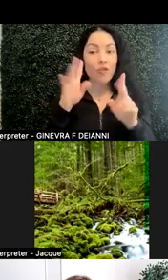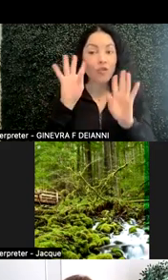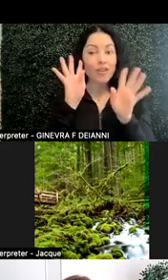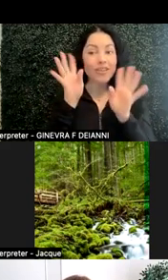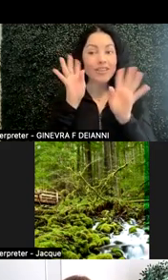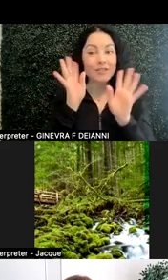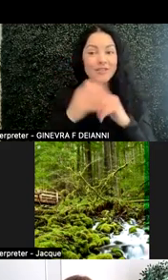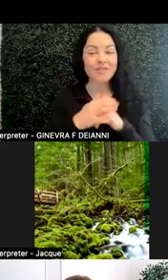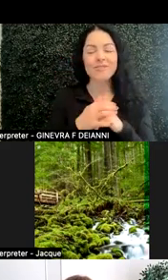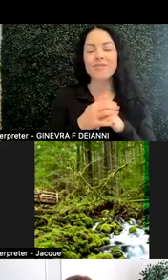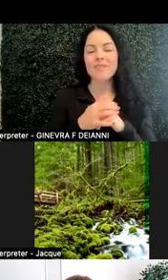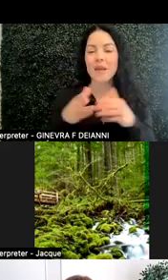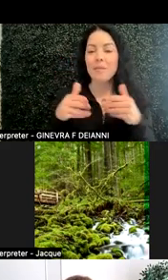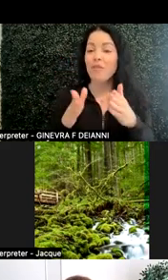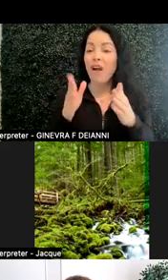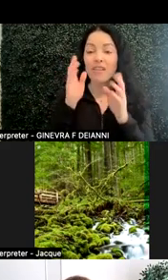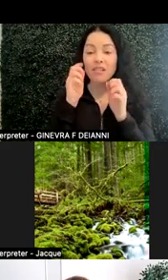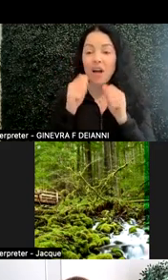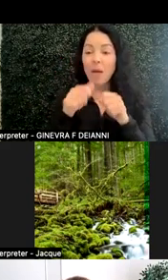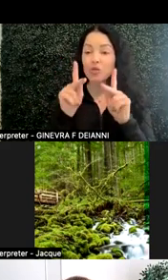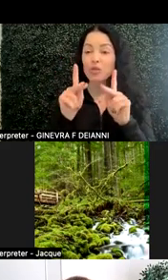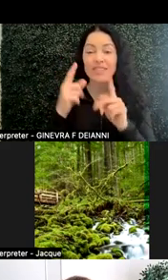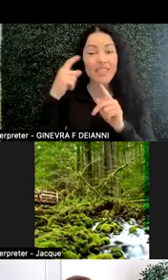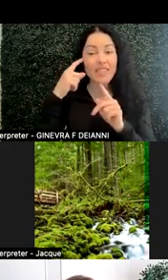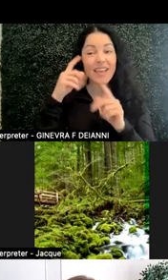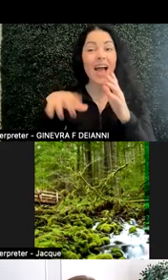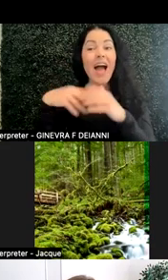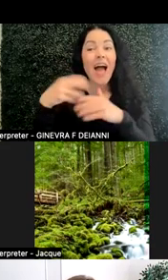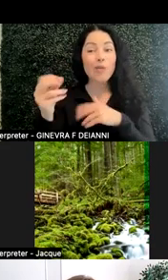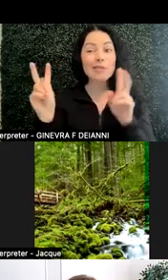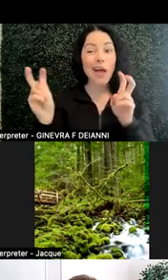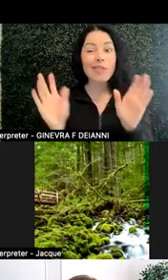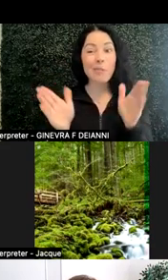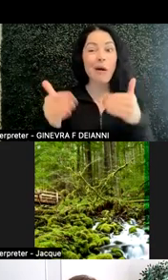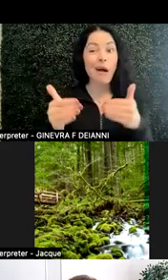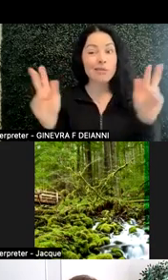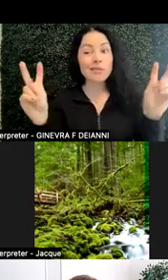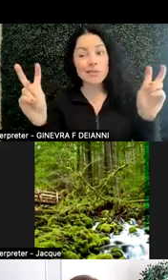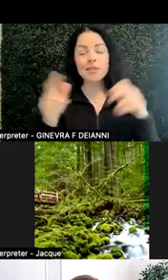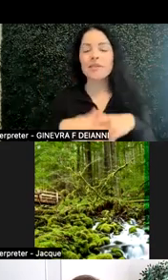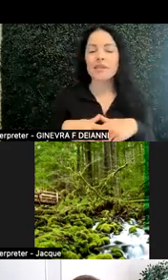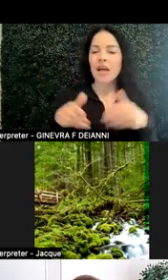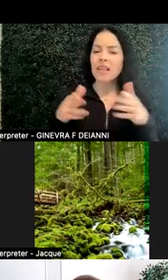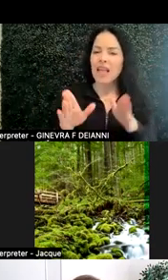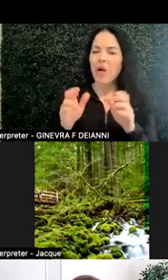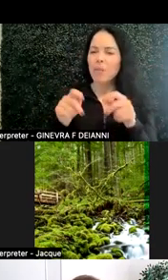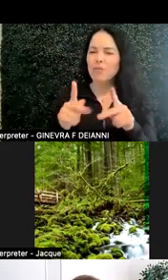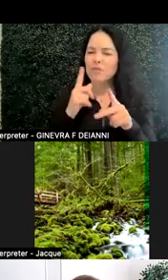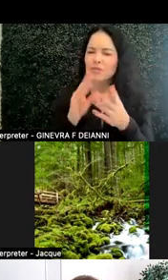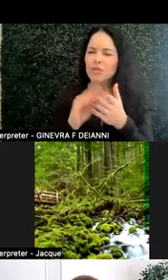Providing opportunities to think outside the box. Allowing opportunities for students to propose,